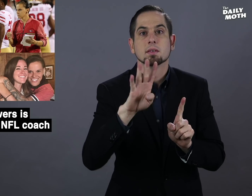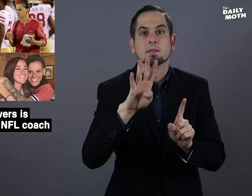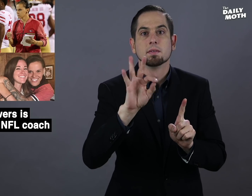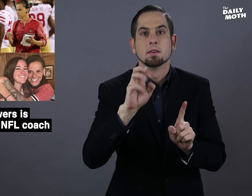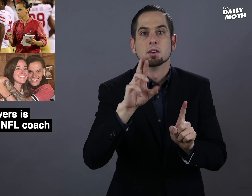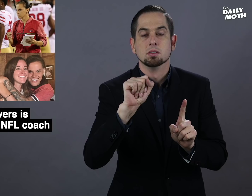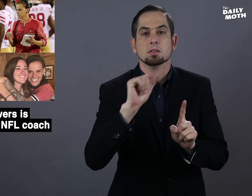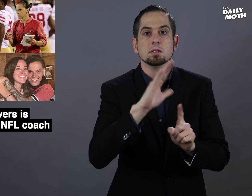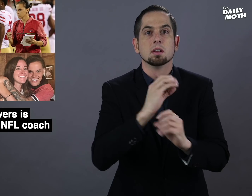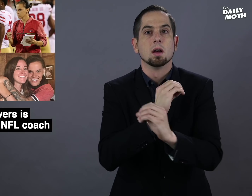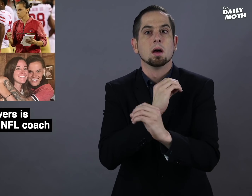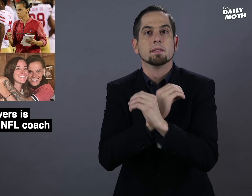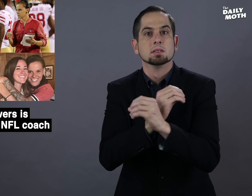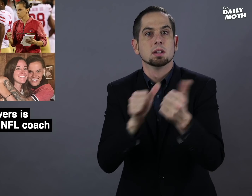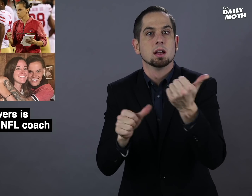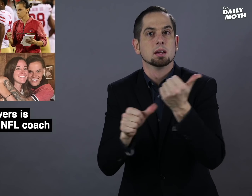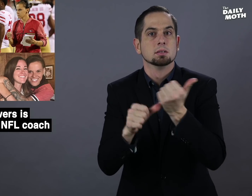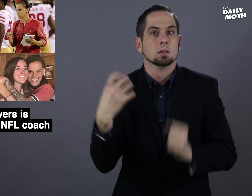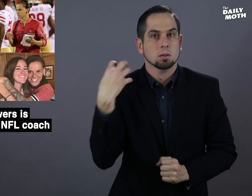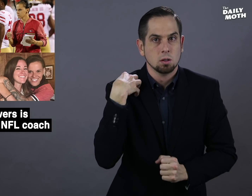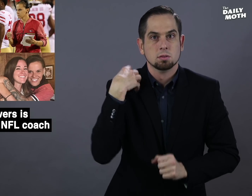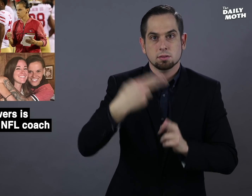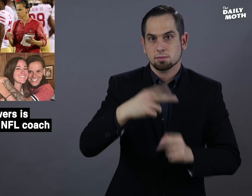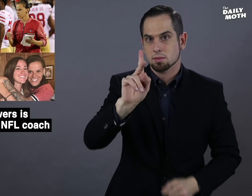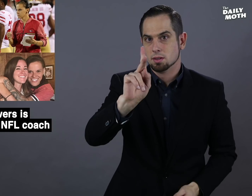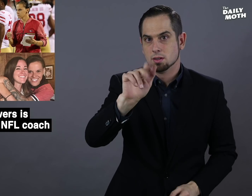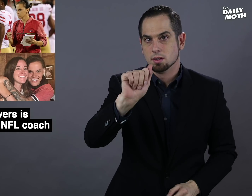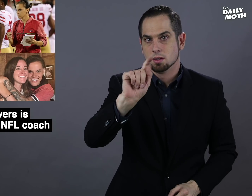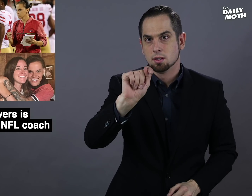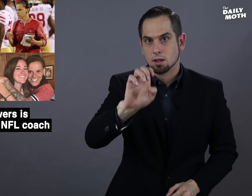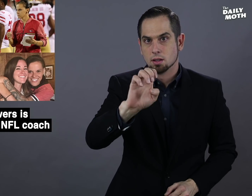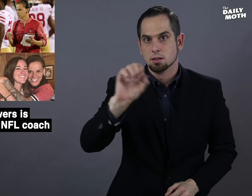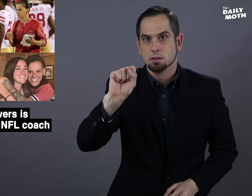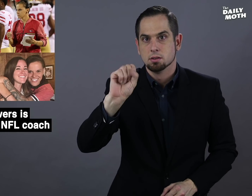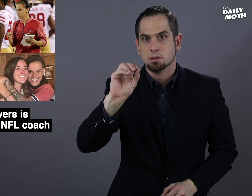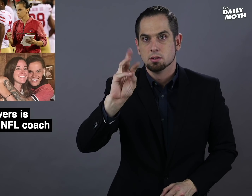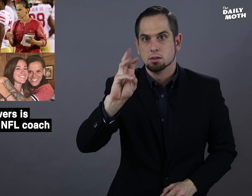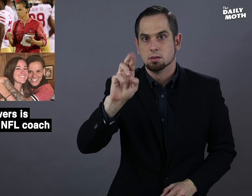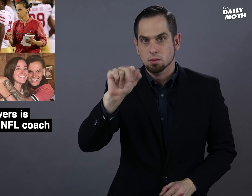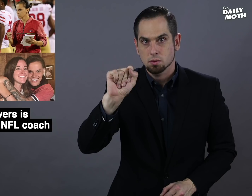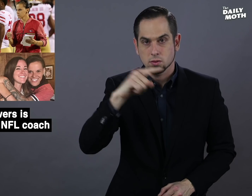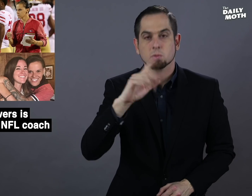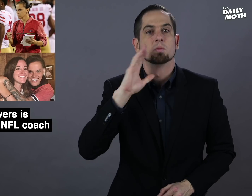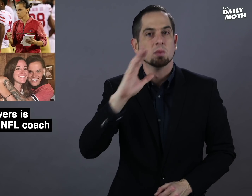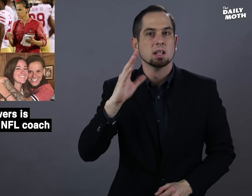The 49ers' offensive assistant coach, Kate Sowers,